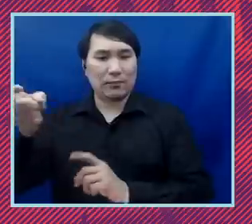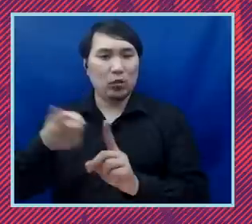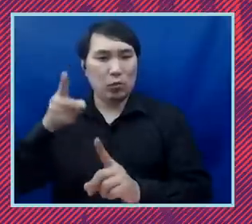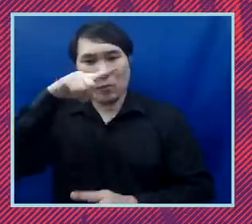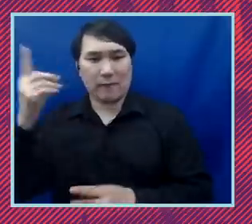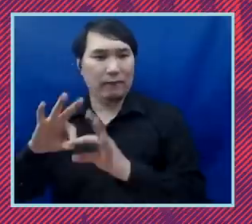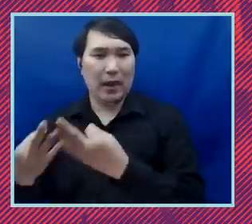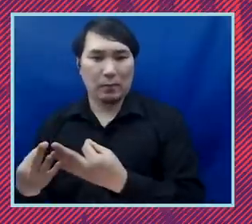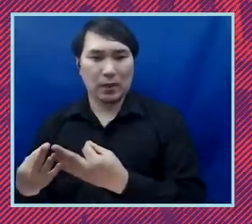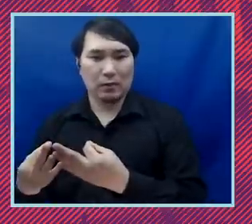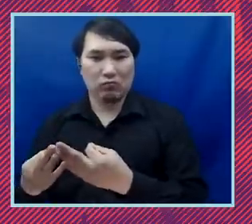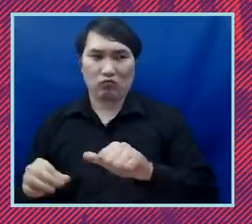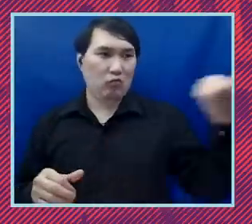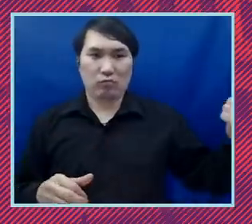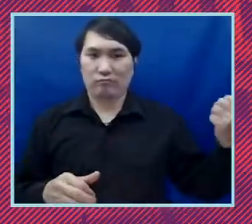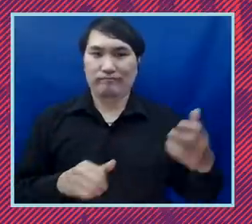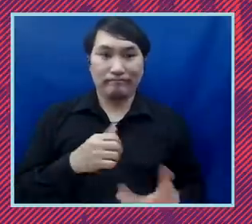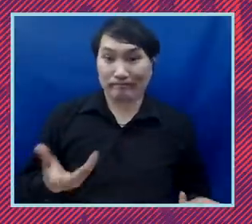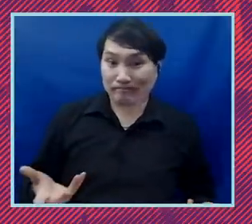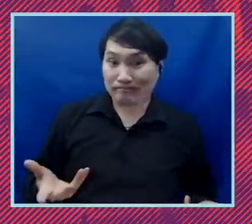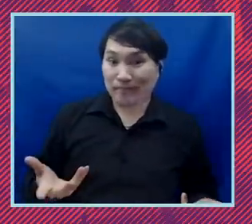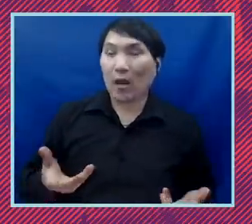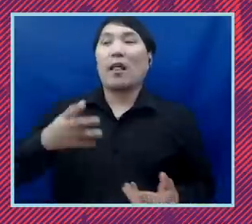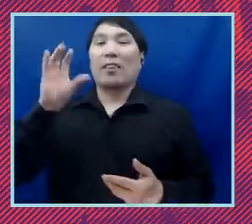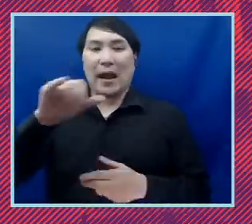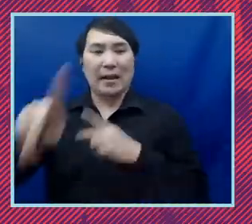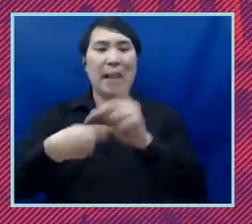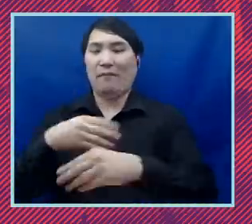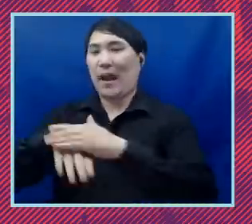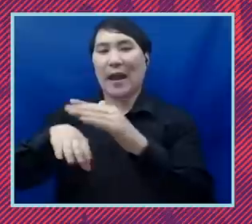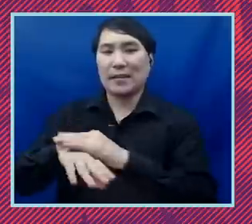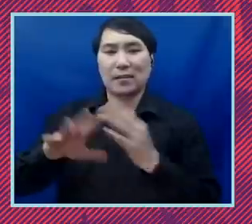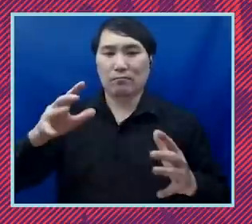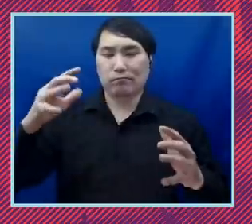legacy of those kind of government programs that kind of access um that's led to huge uh